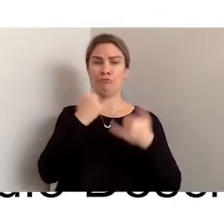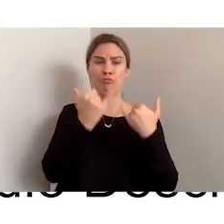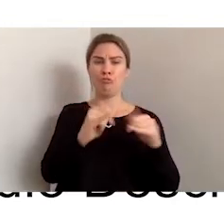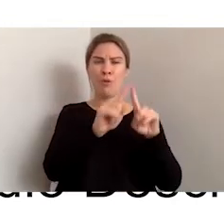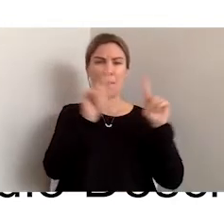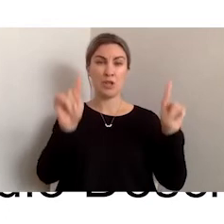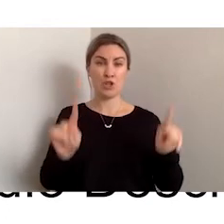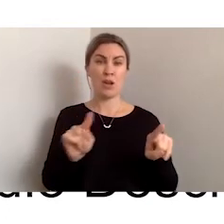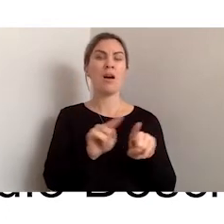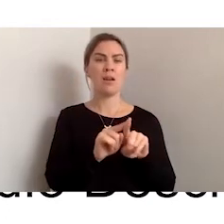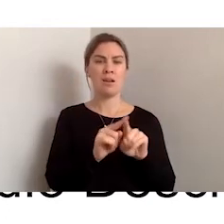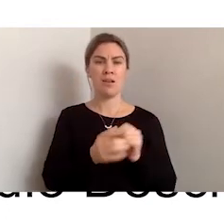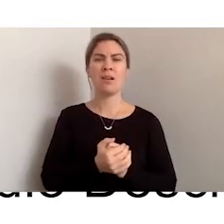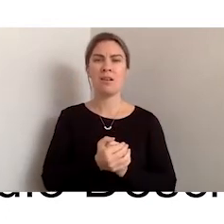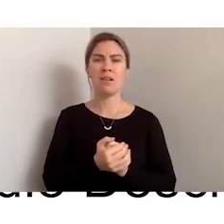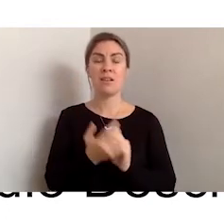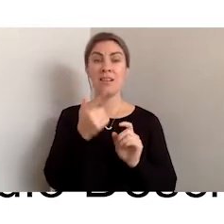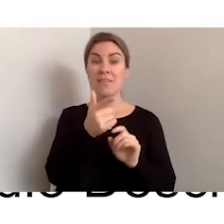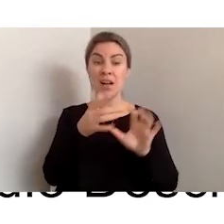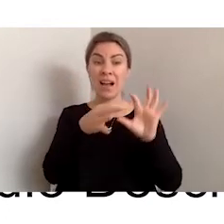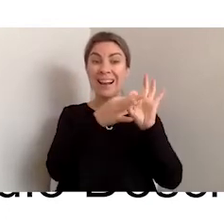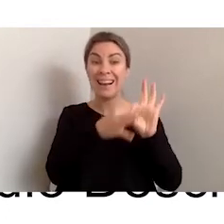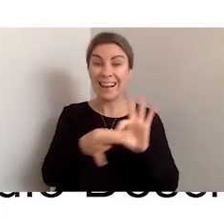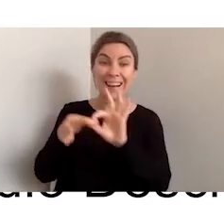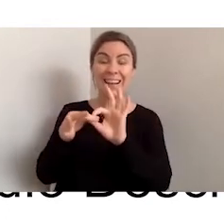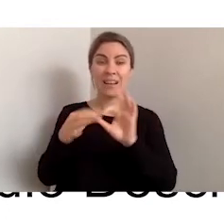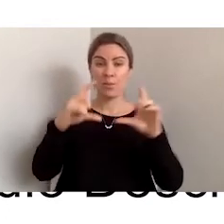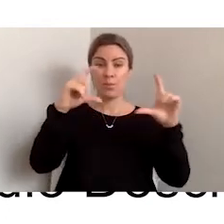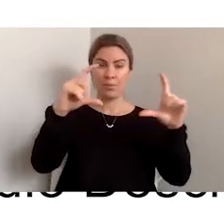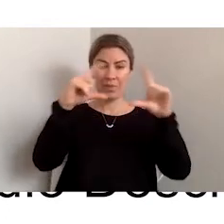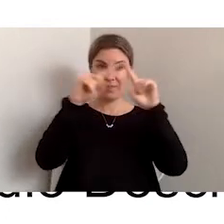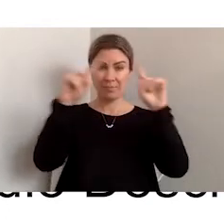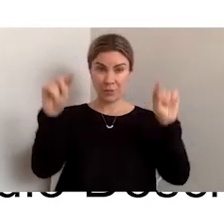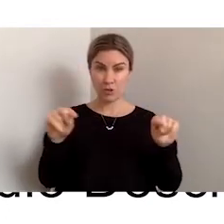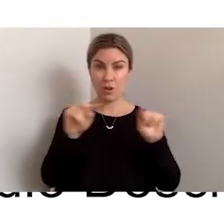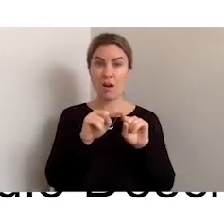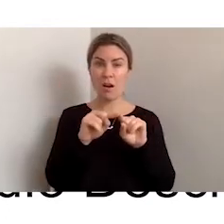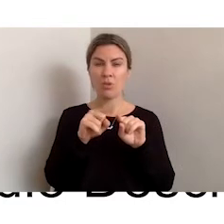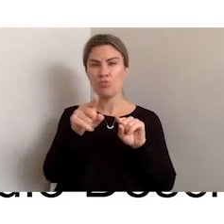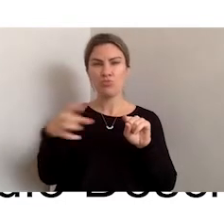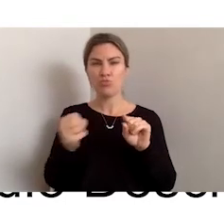If it's a link, a graphic, it needs to be tagged with some kind of text so